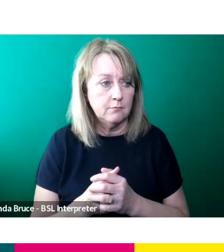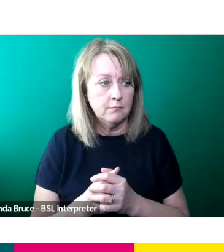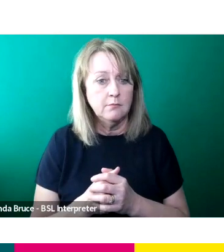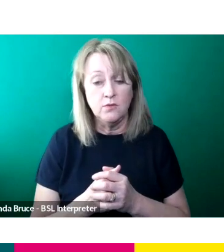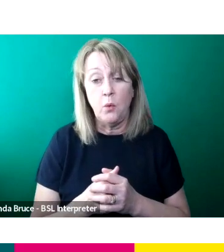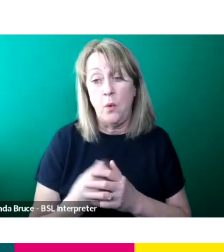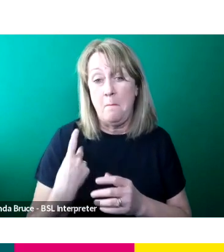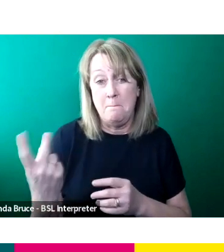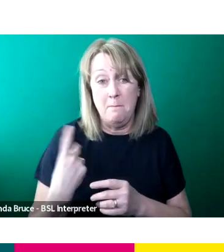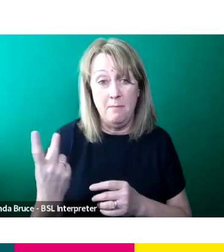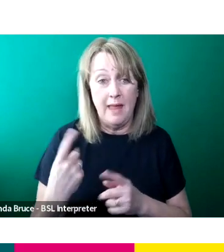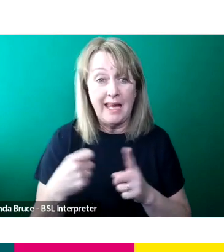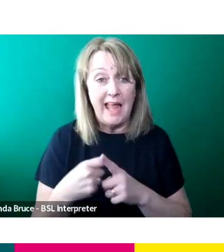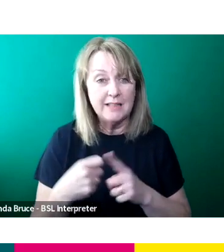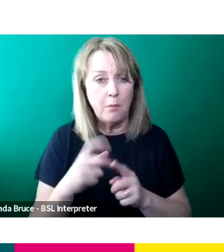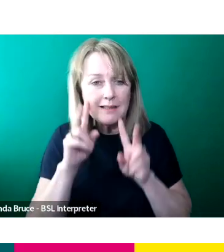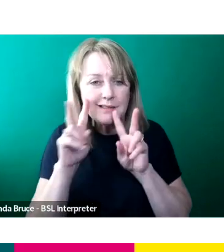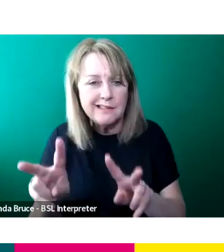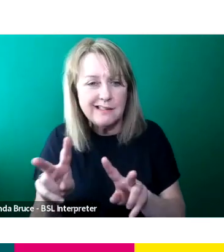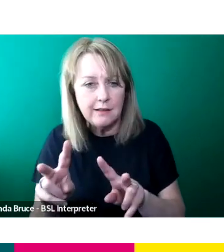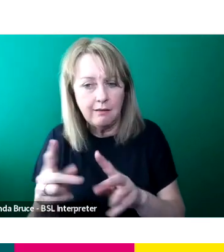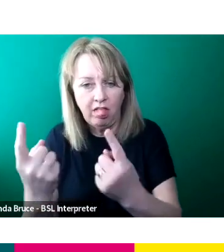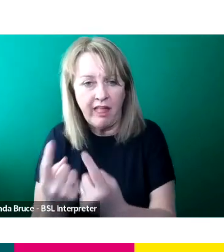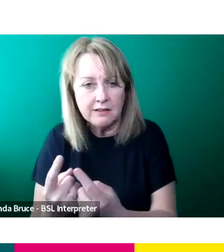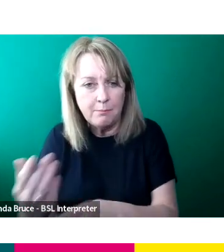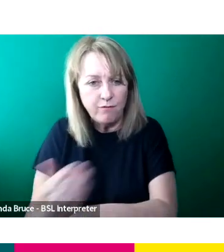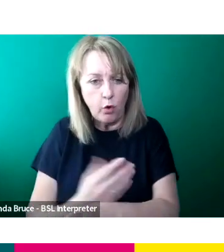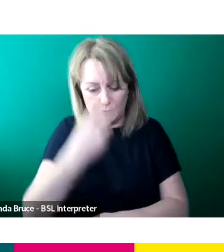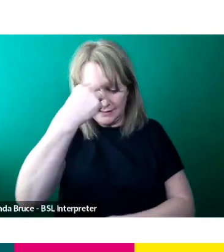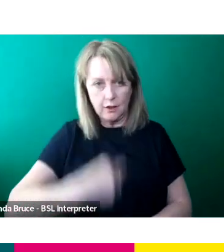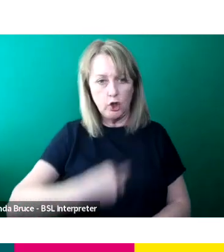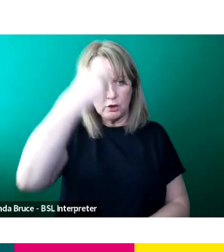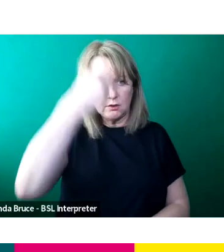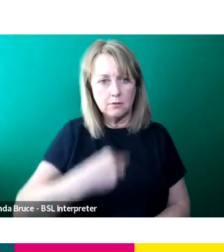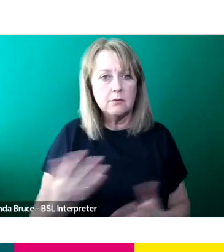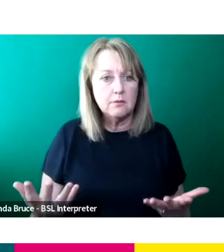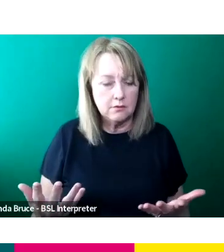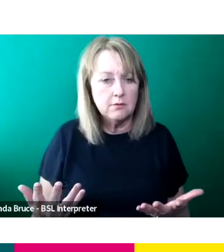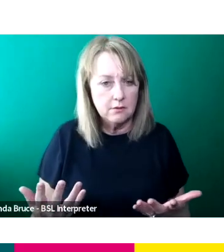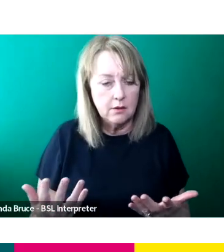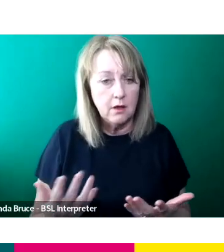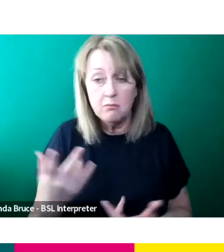might see certain things before you see us, but that doesn't mean that is, you know, can then ask anything you like.” “ITV's representation of death, disabled diverse talent has really come a long way